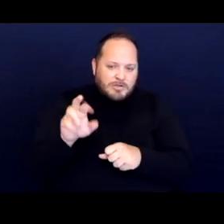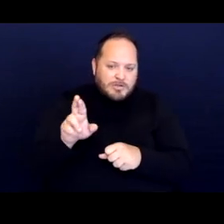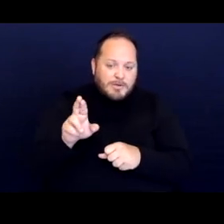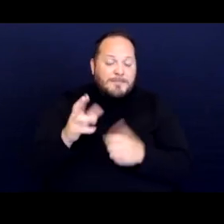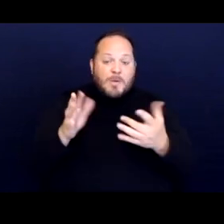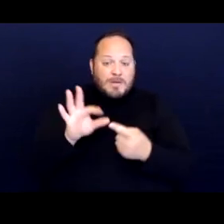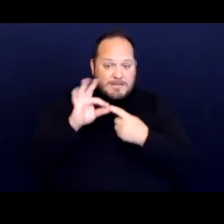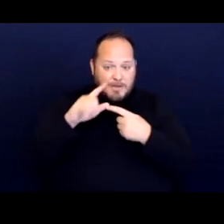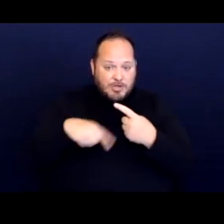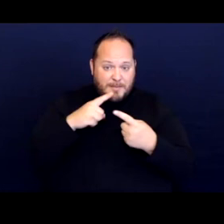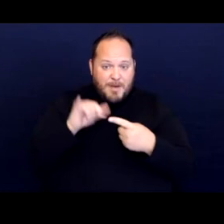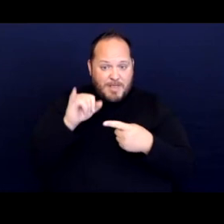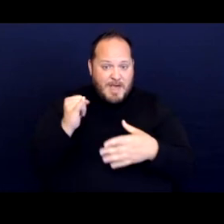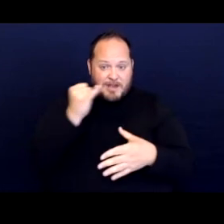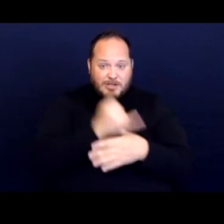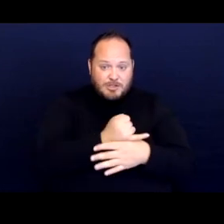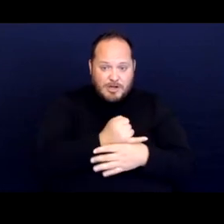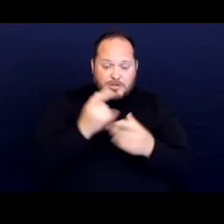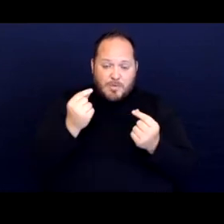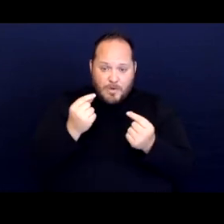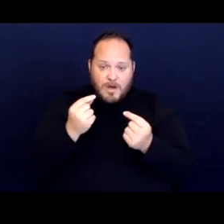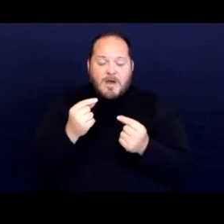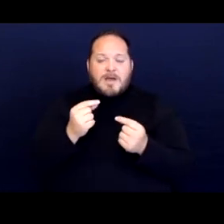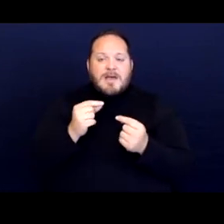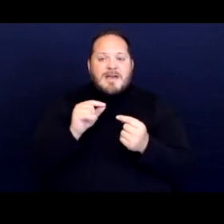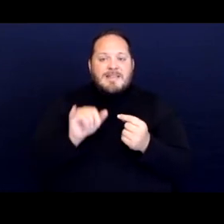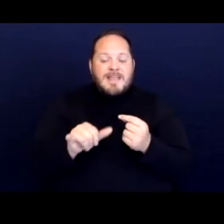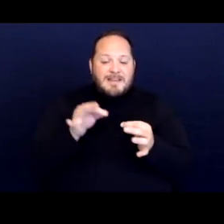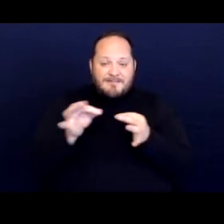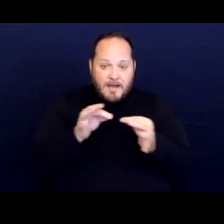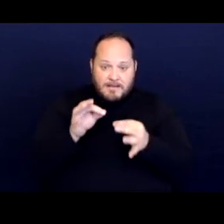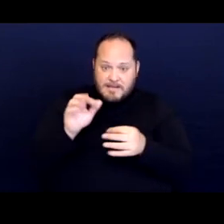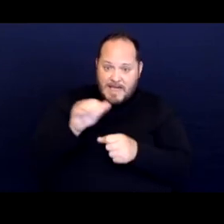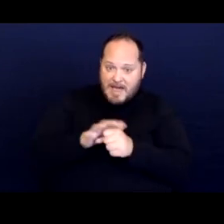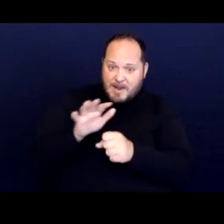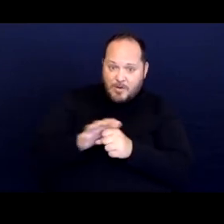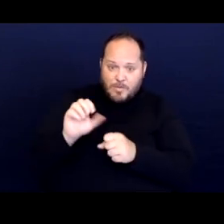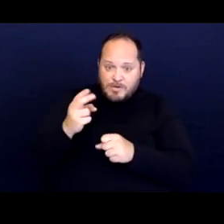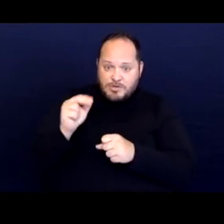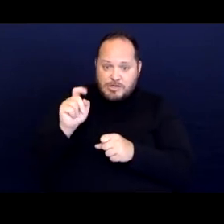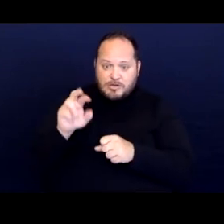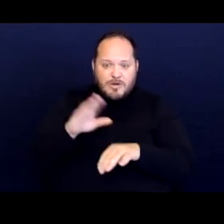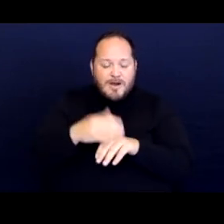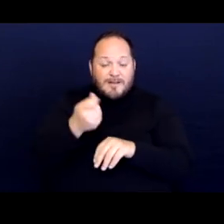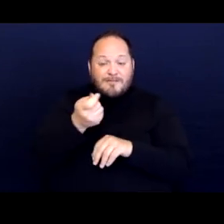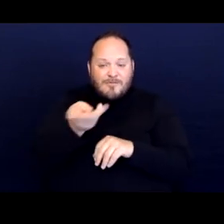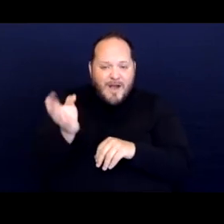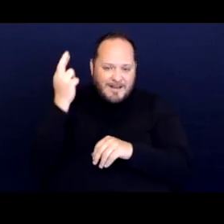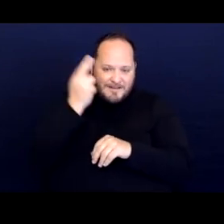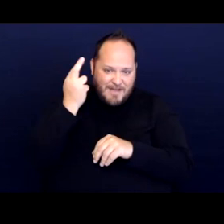is that it defines adequate shelter based on a variety of factors, including of course an individual's